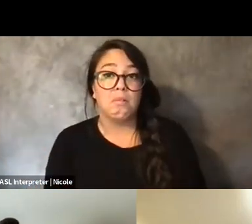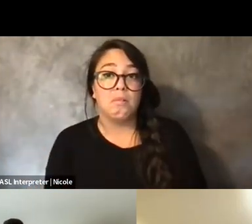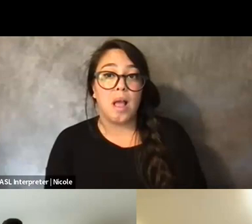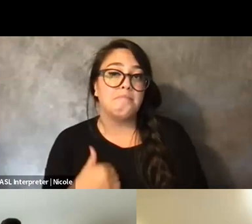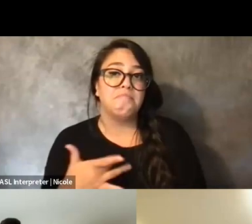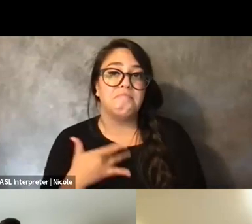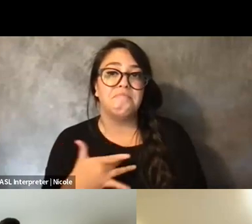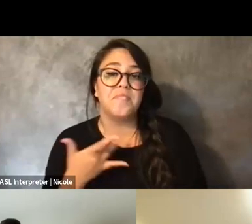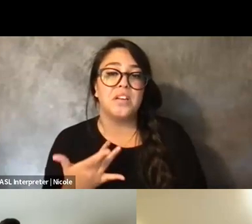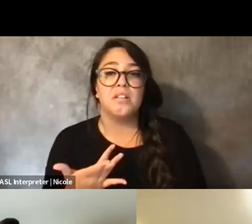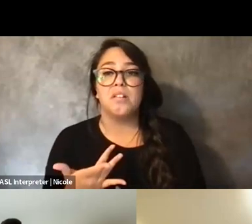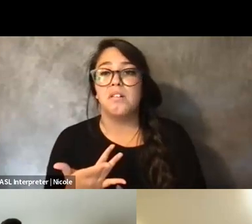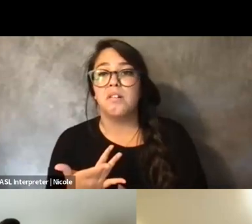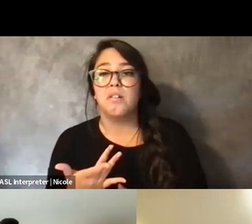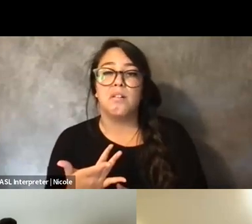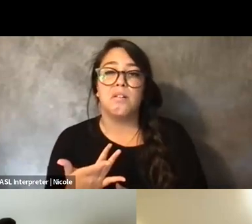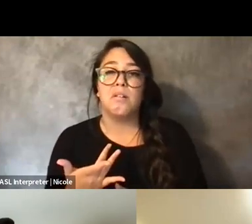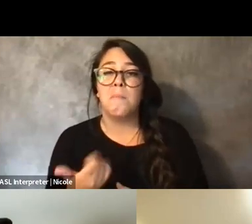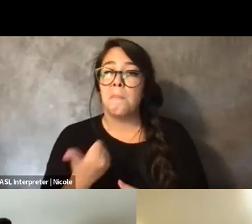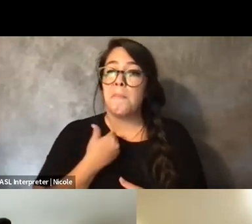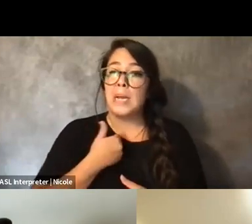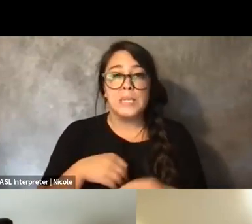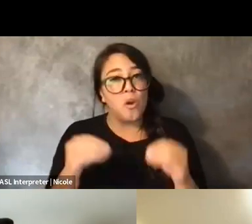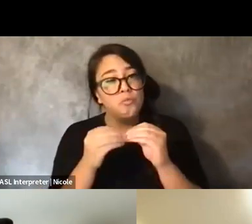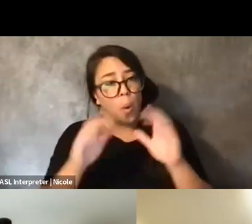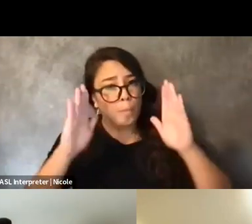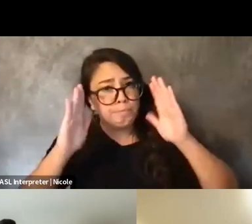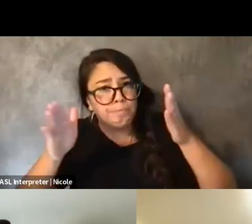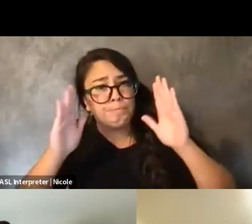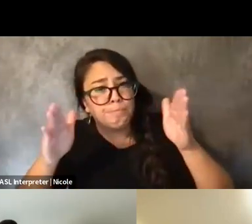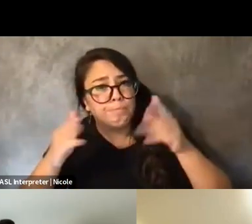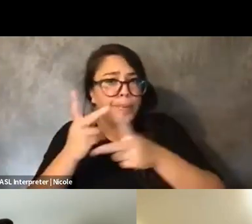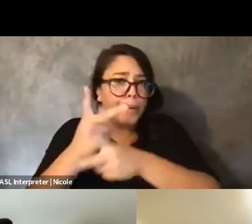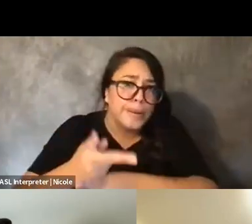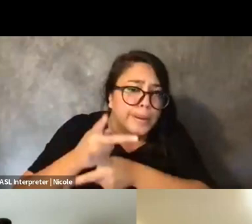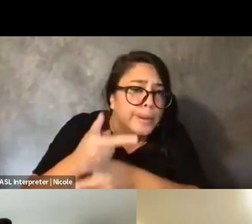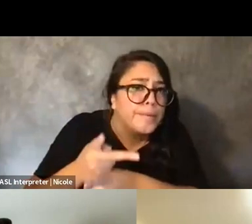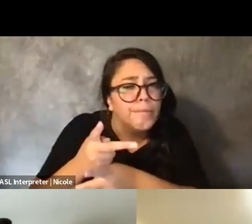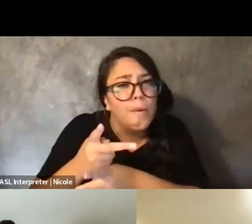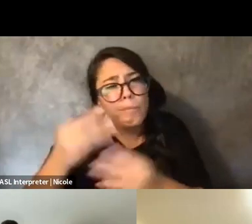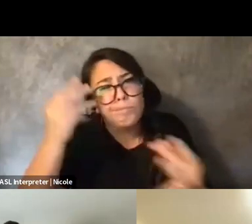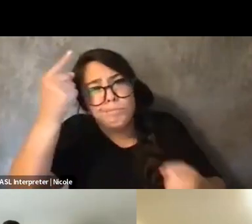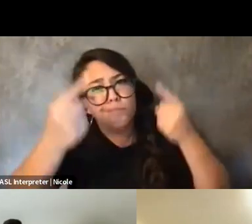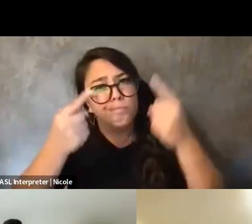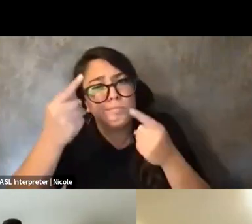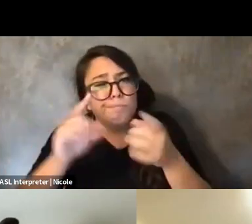being more mindful of hybrid needs can go a long way.